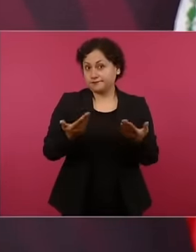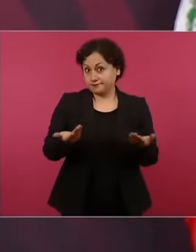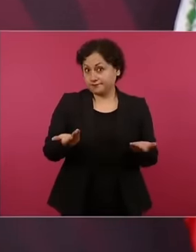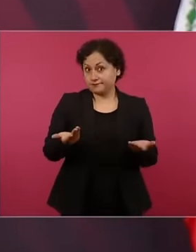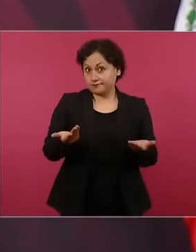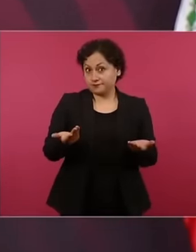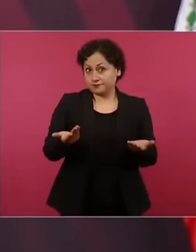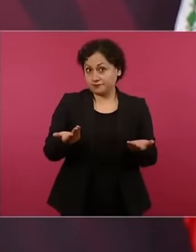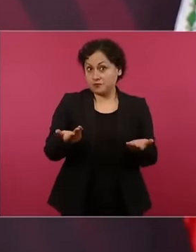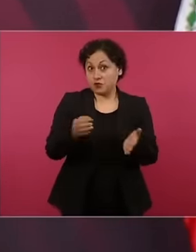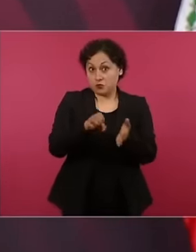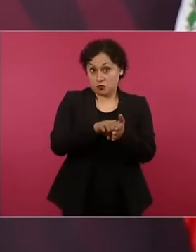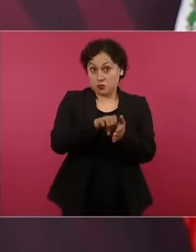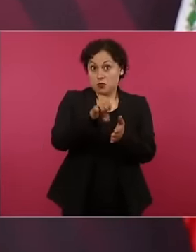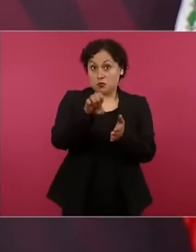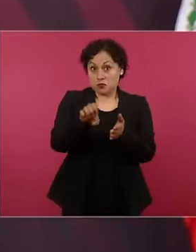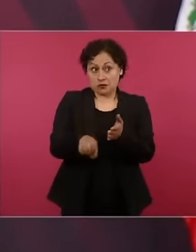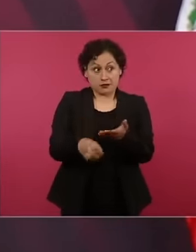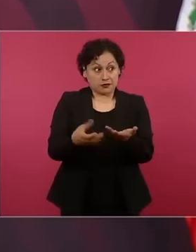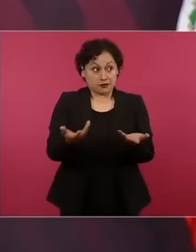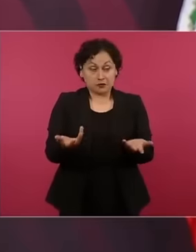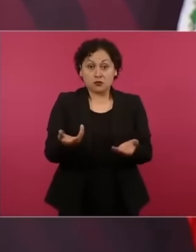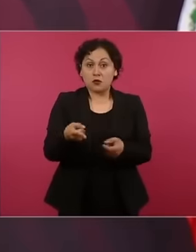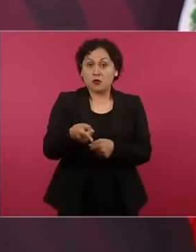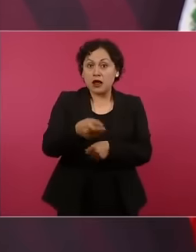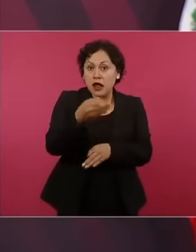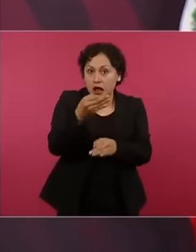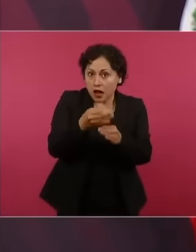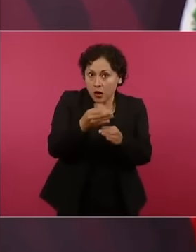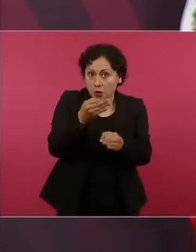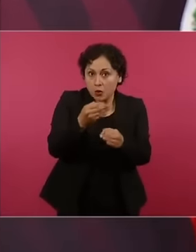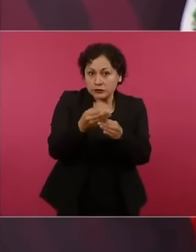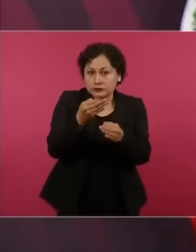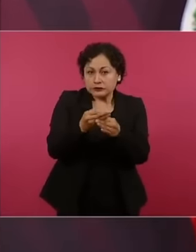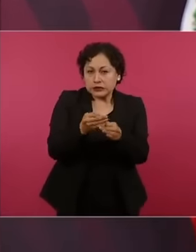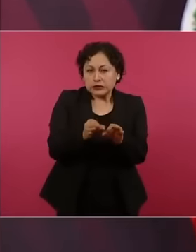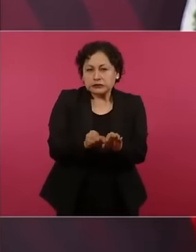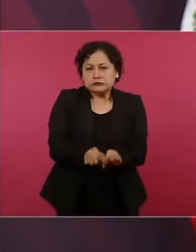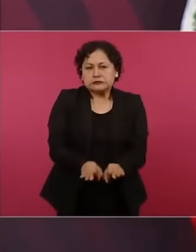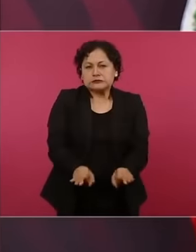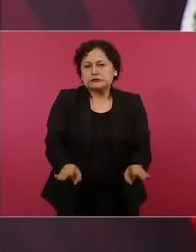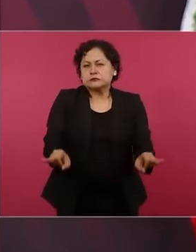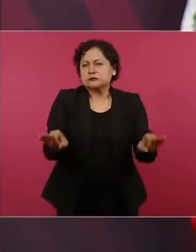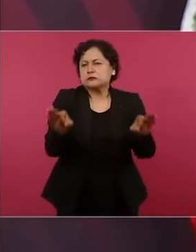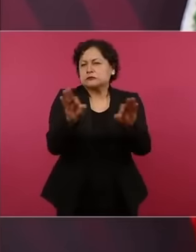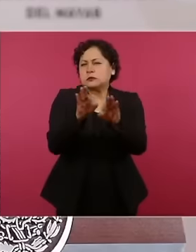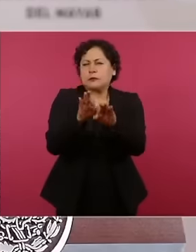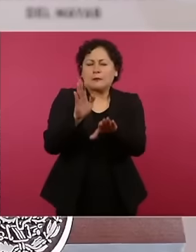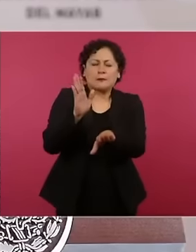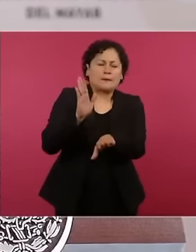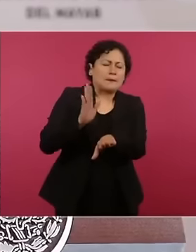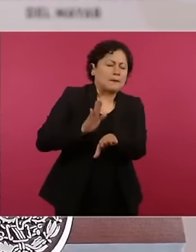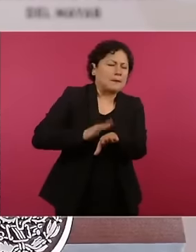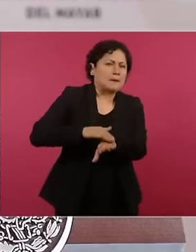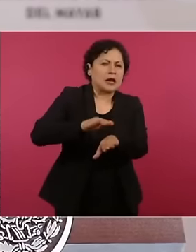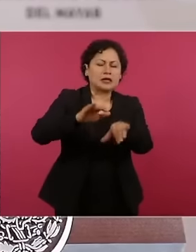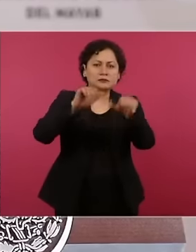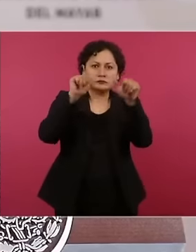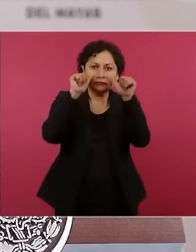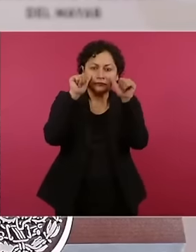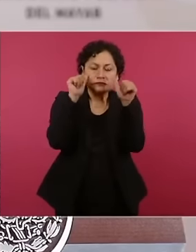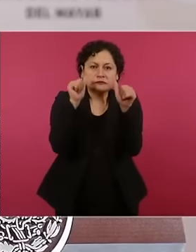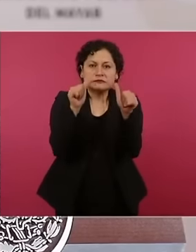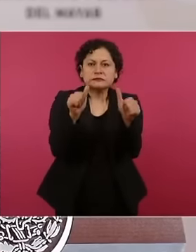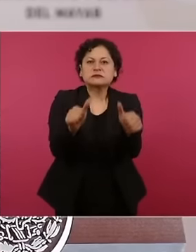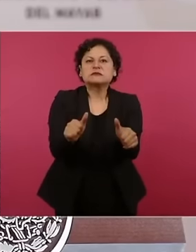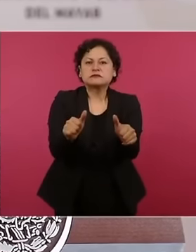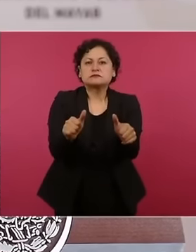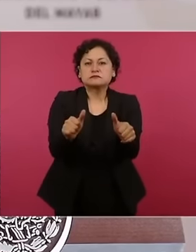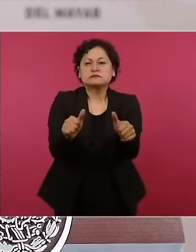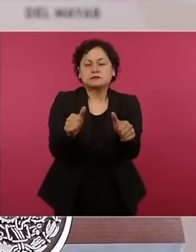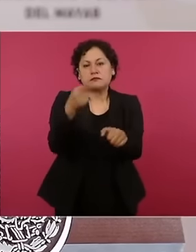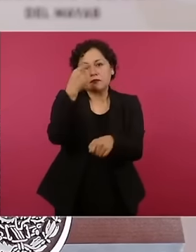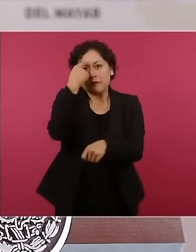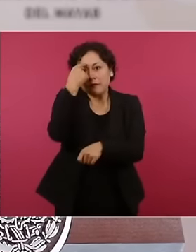priority It has been to respect and attend to the needs of education workers